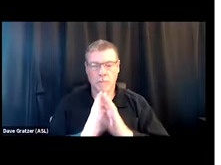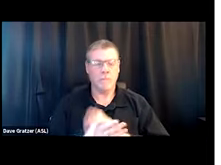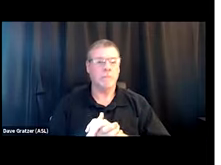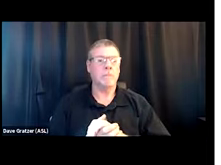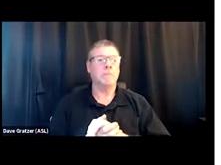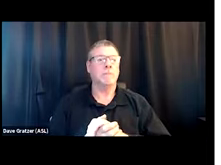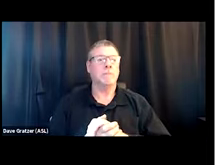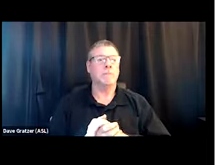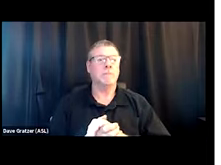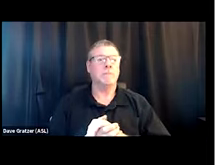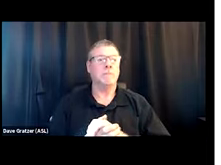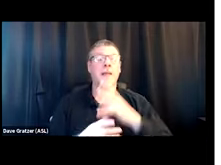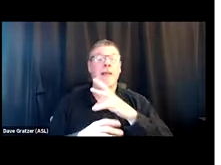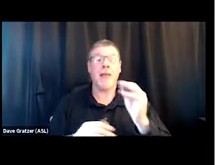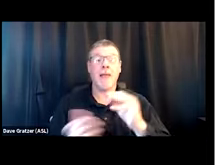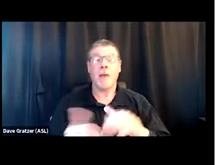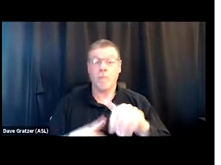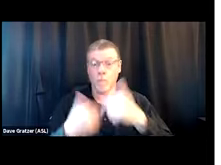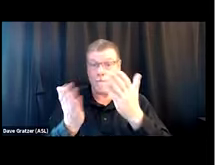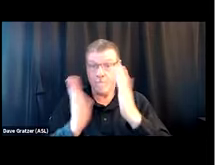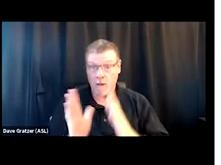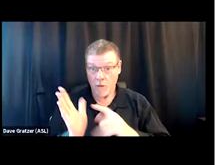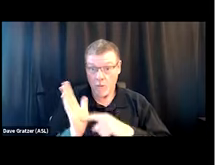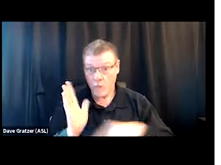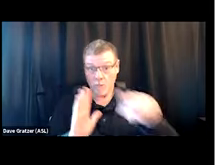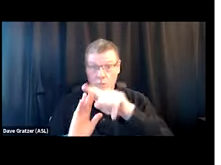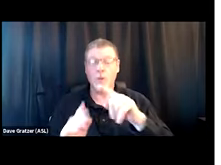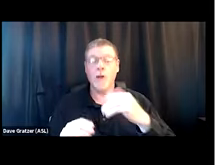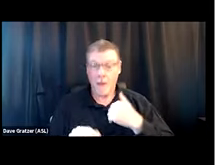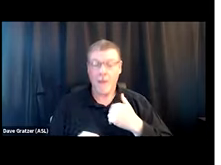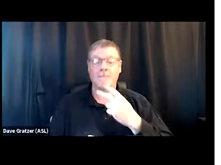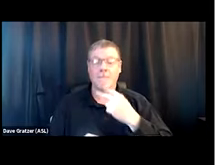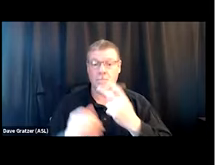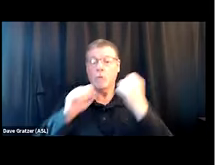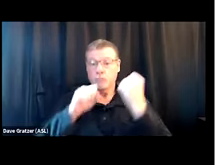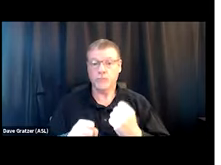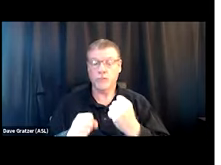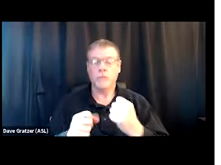As providers of this service in your community, you have a voice in shaping